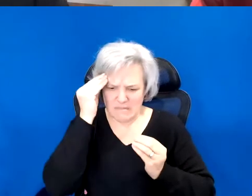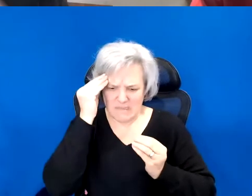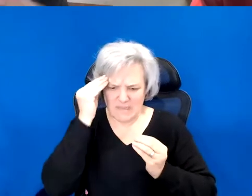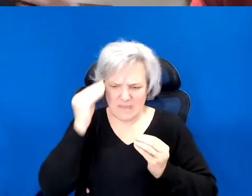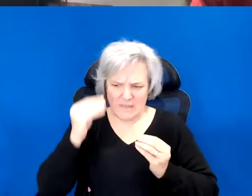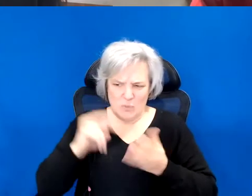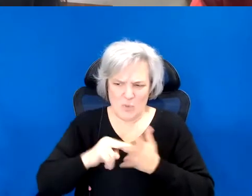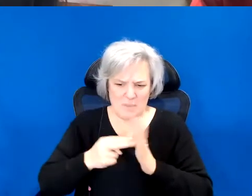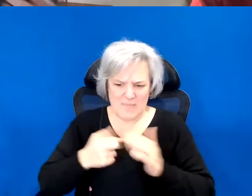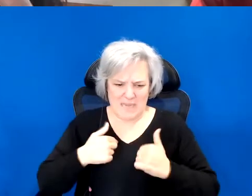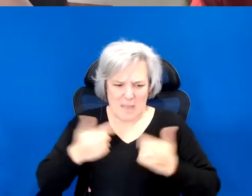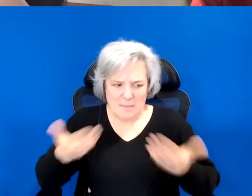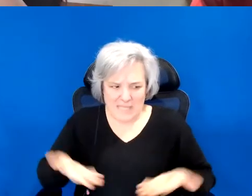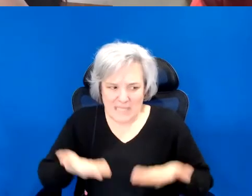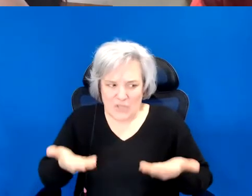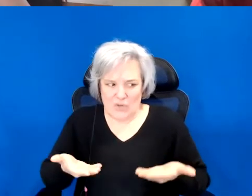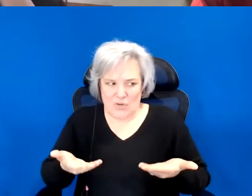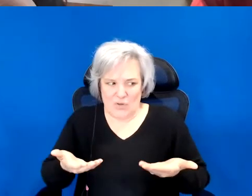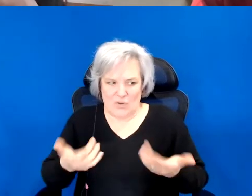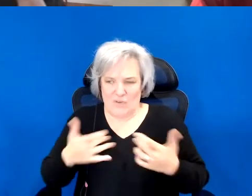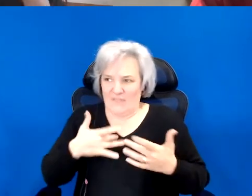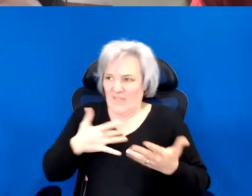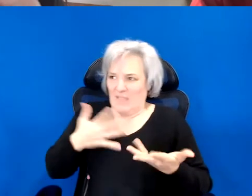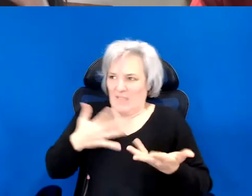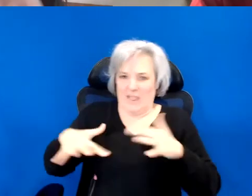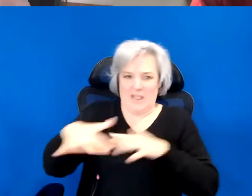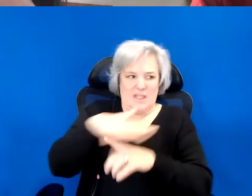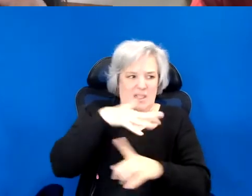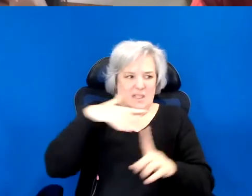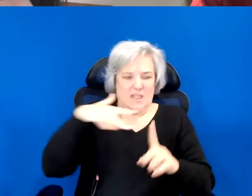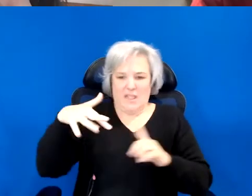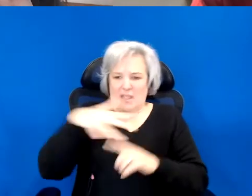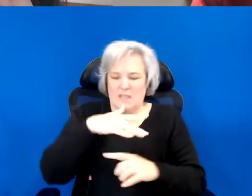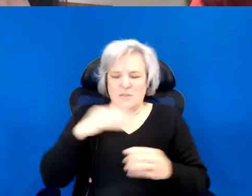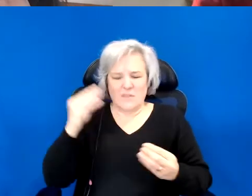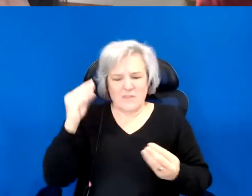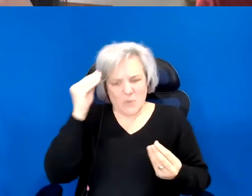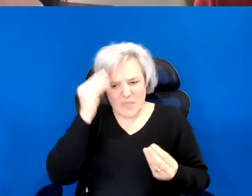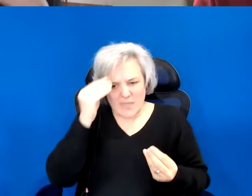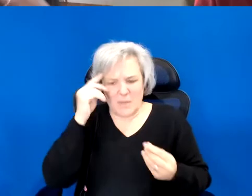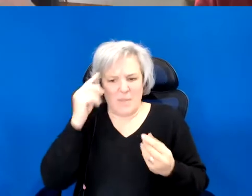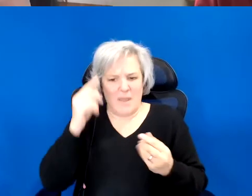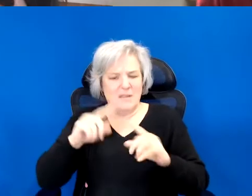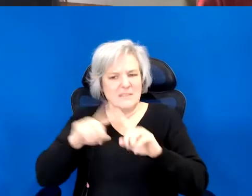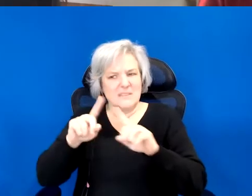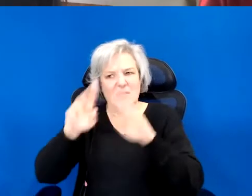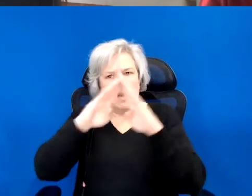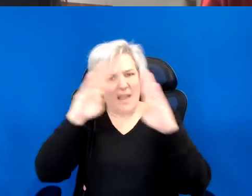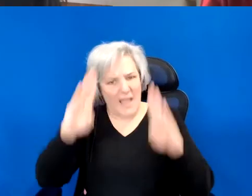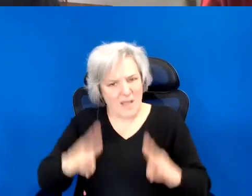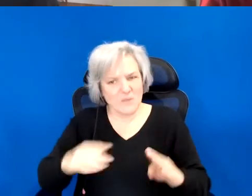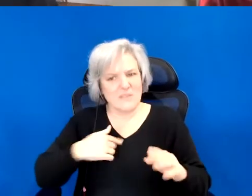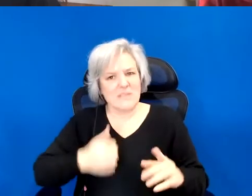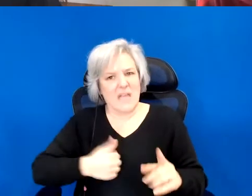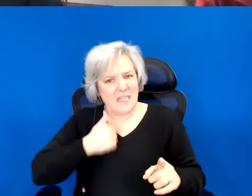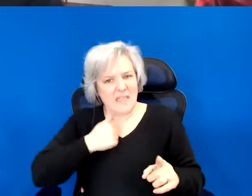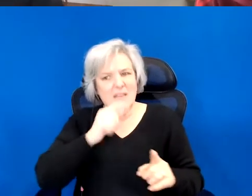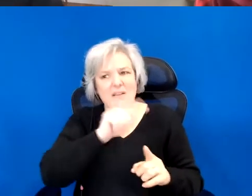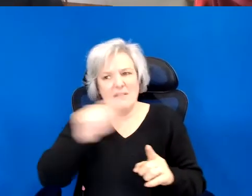So part of that unfolds through a kind of meditation on the houses that we've lived in. The sort of strangeness is a Canadian moving